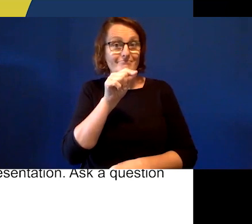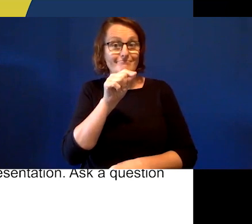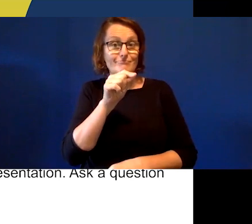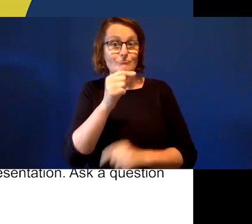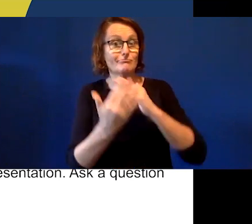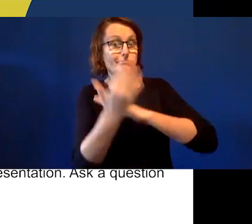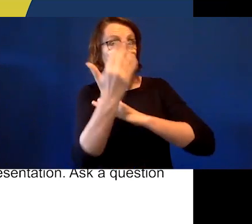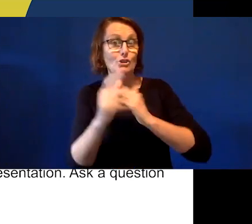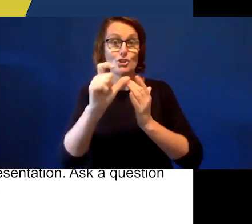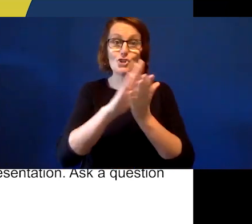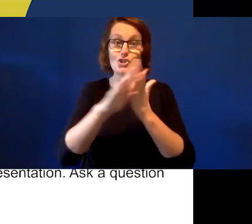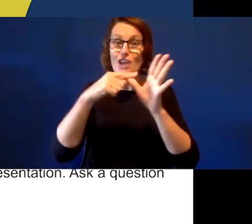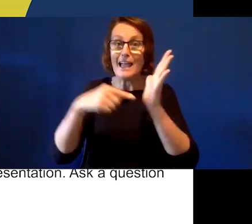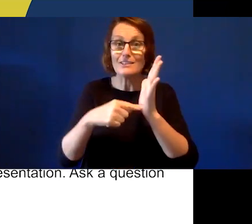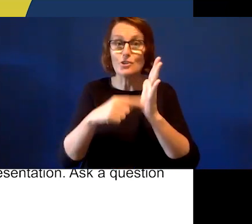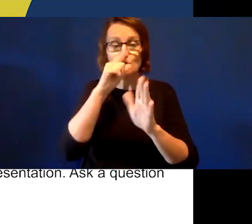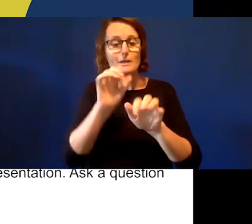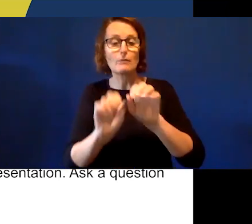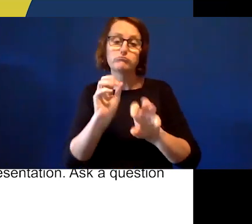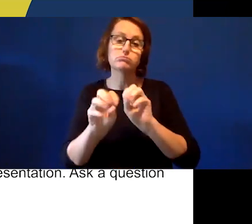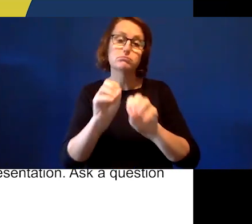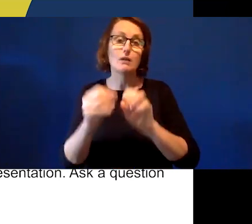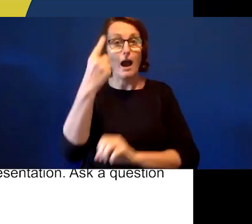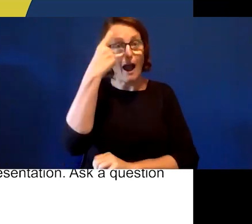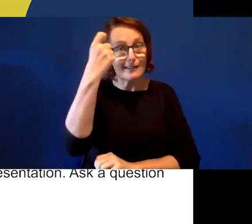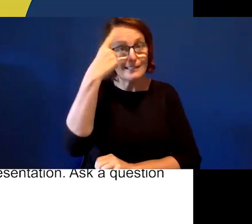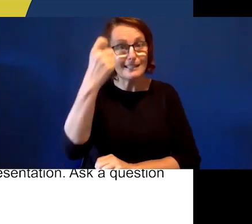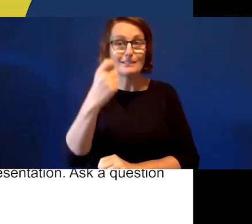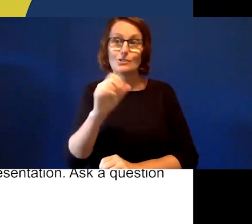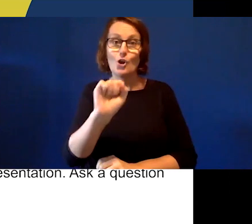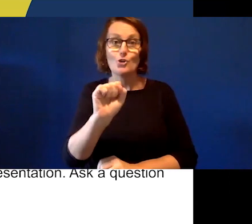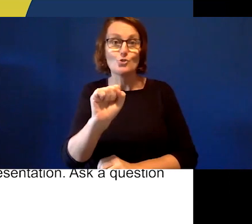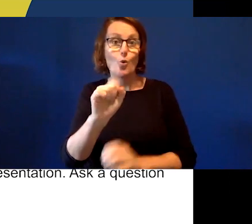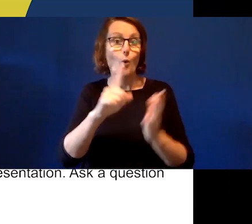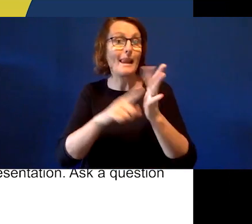Feel free to share your ideas, your links and your examples that relate to today's topic.